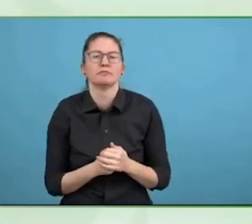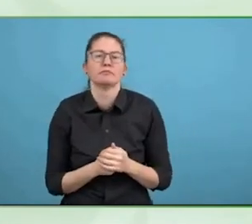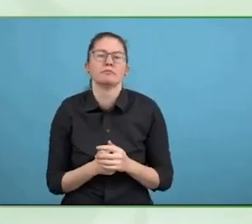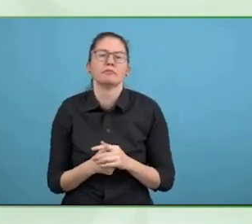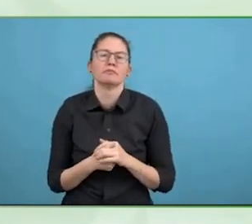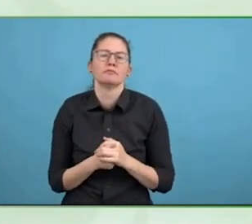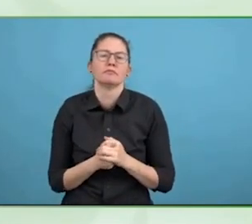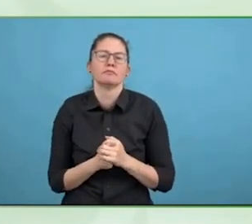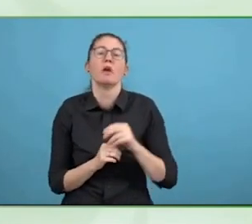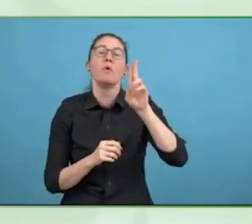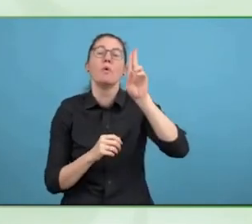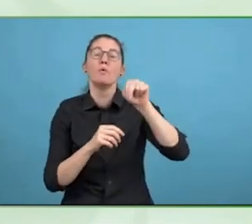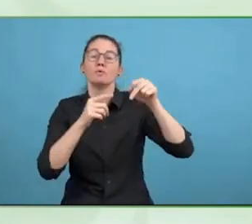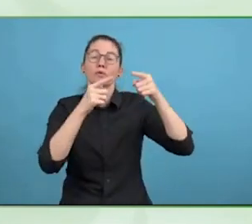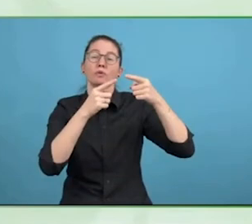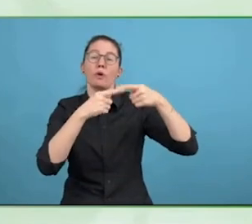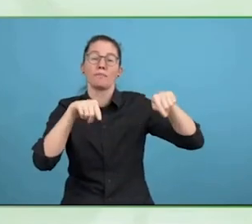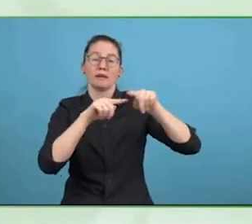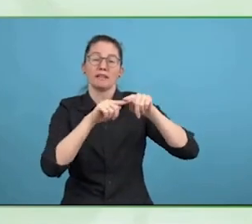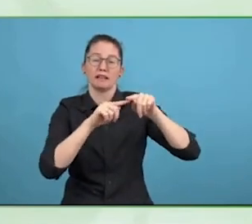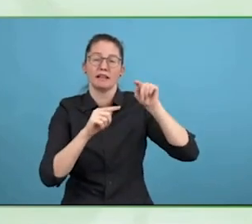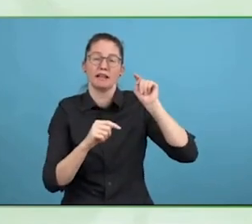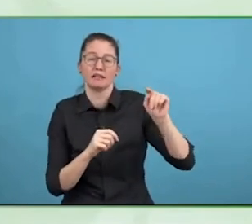providing the legal assistance that was needed?